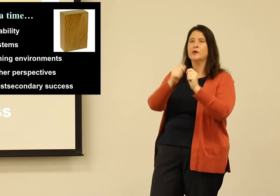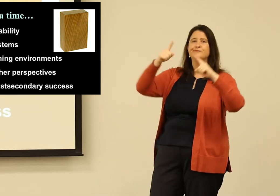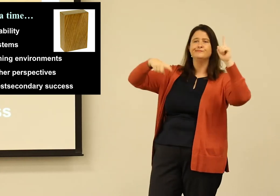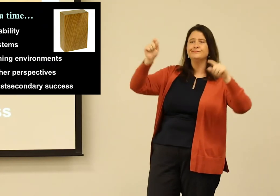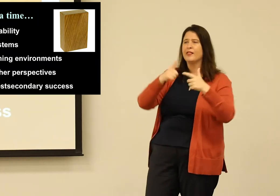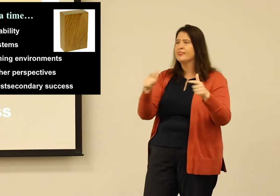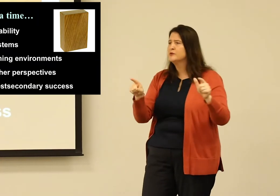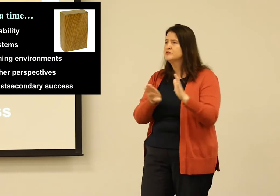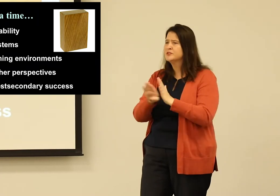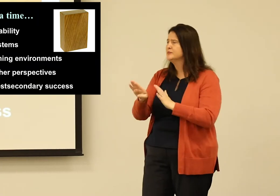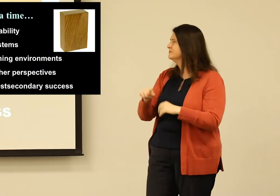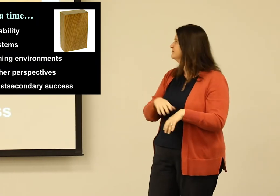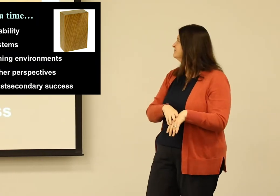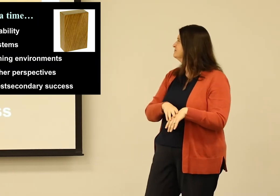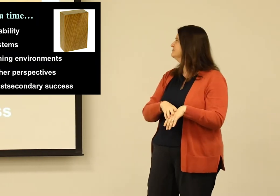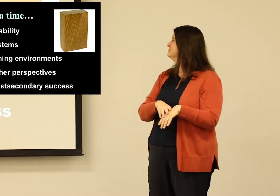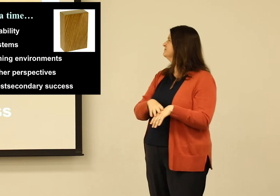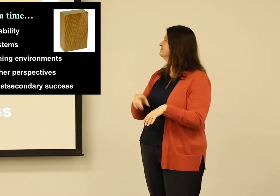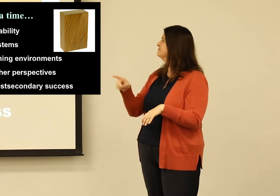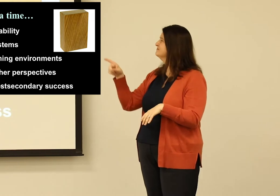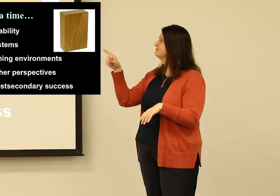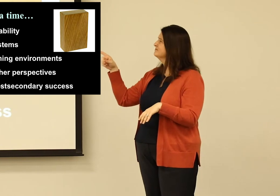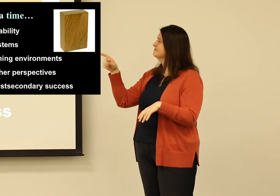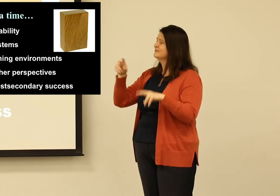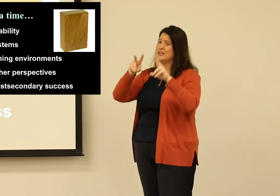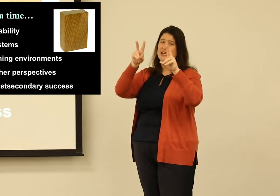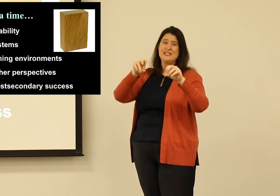and students that are deaf in general and how they look at language development.